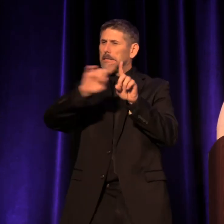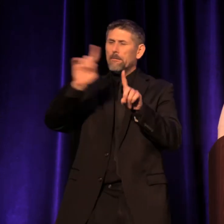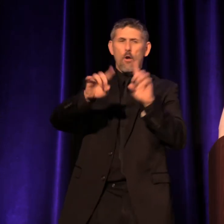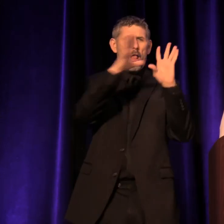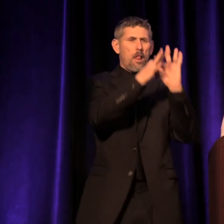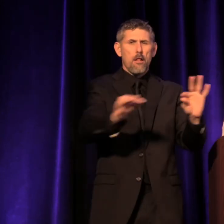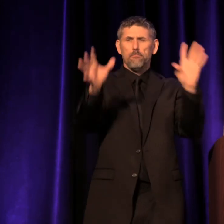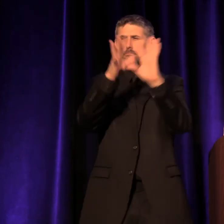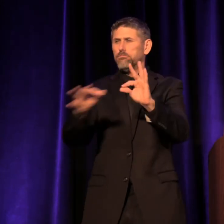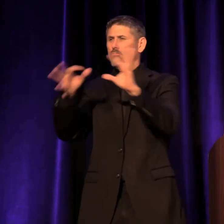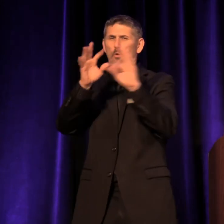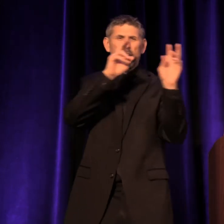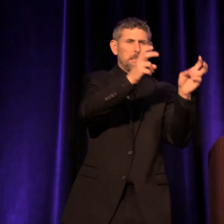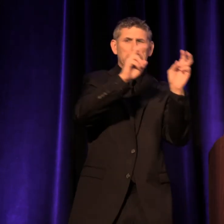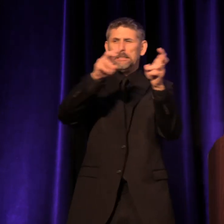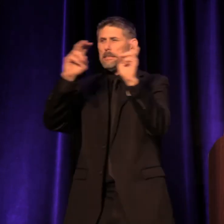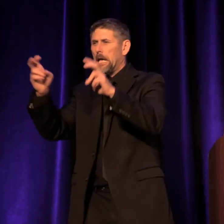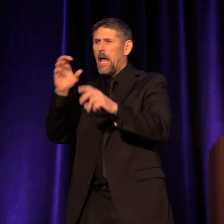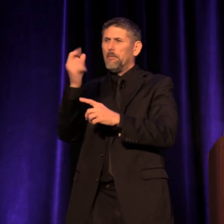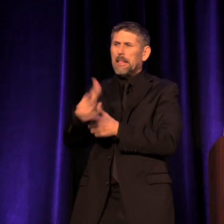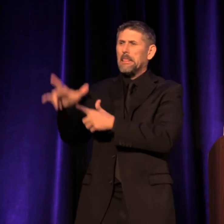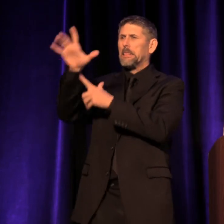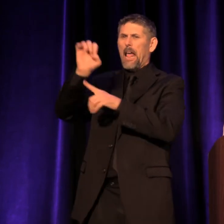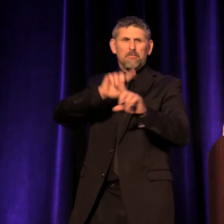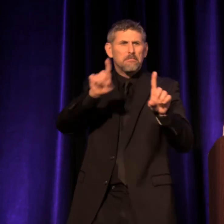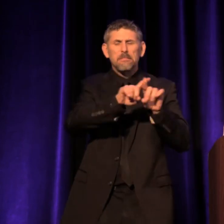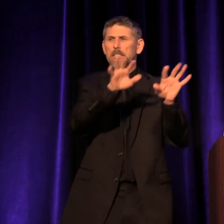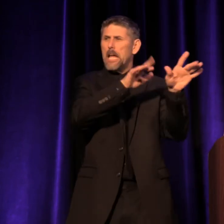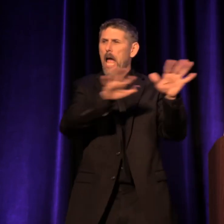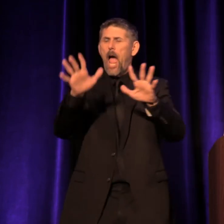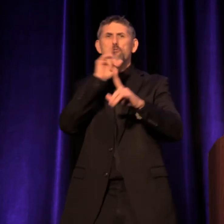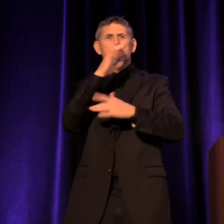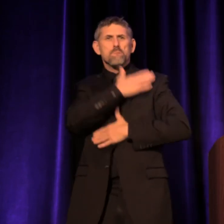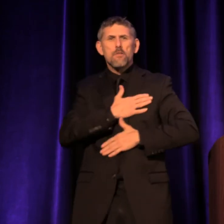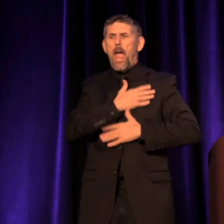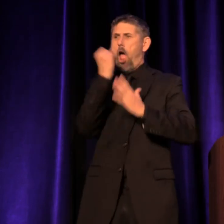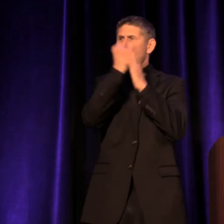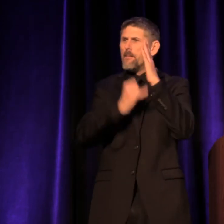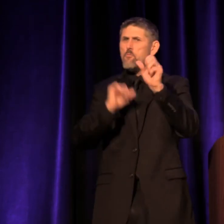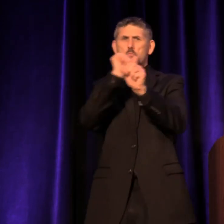and subjects and styles, of appreciating artistic effort and skills